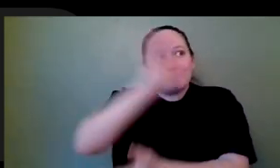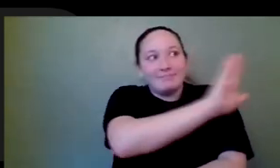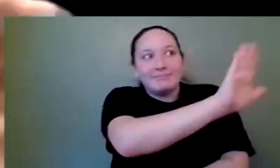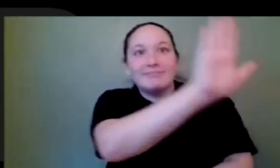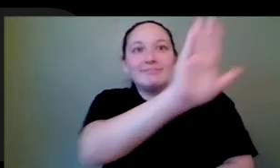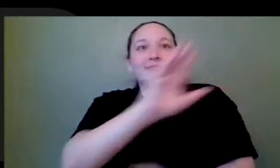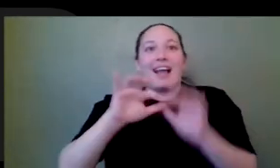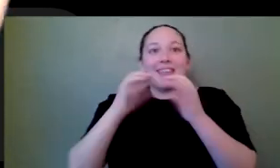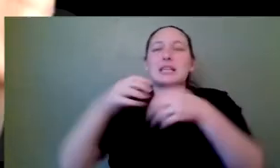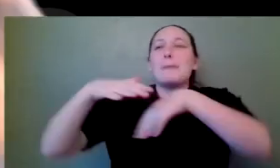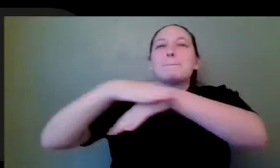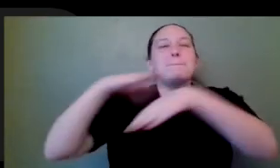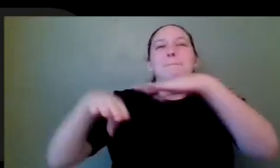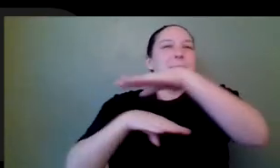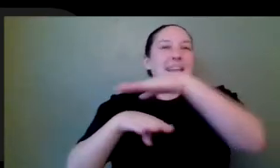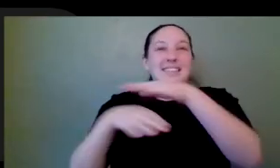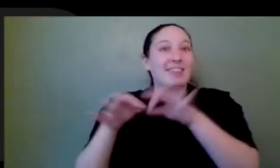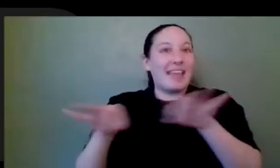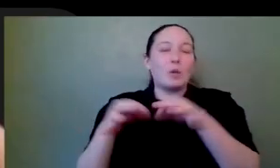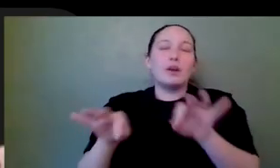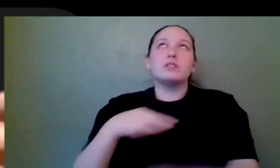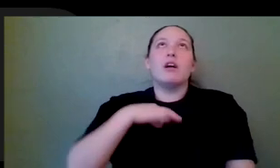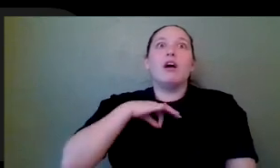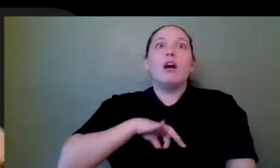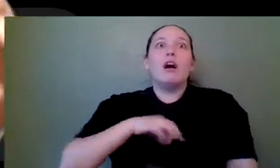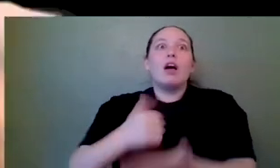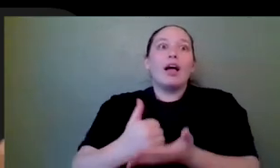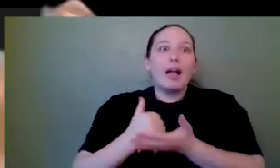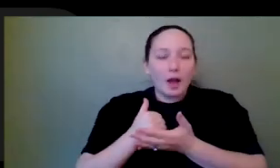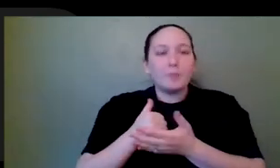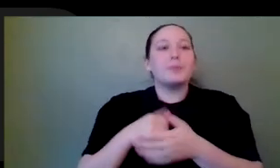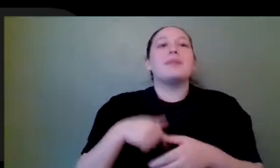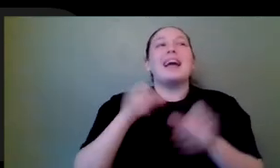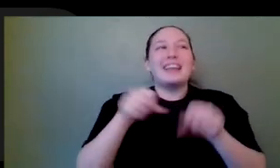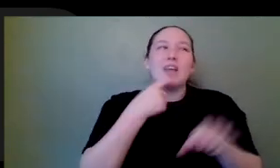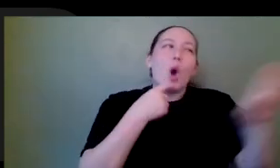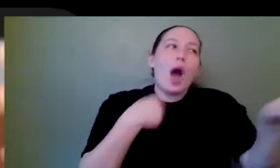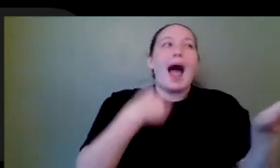and say, look, guys, here's what I was thinking. I know that you're probably going to set it up with this kind of physics model, but can we actually